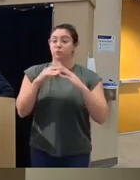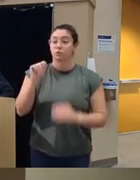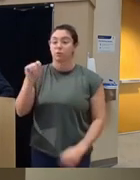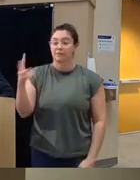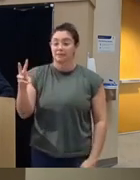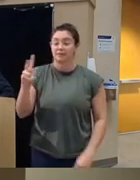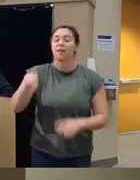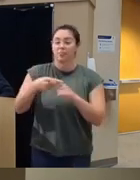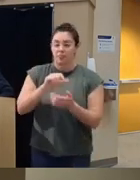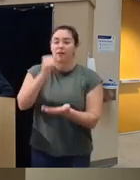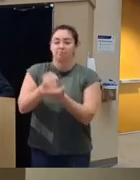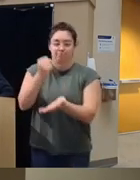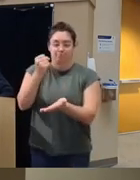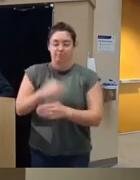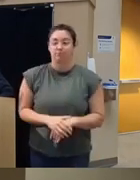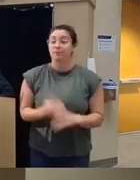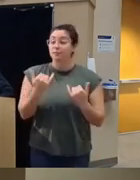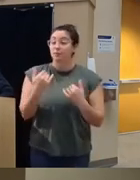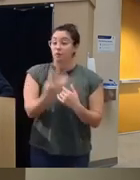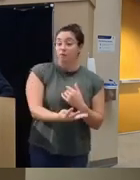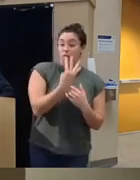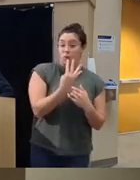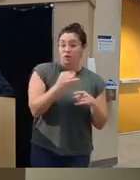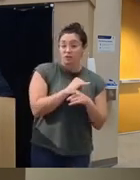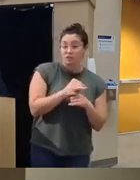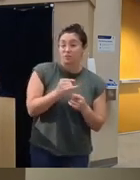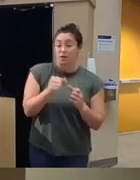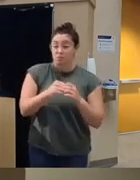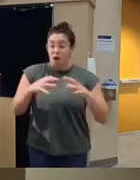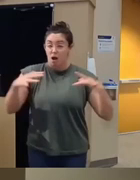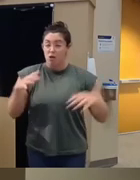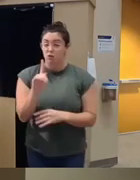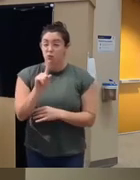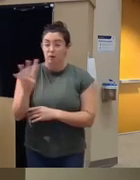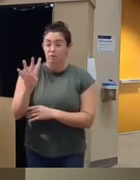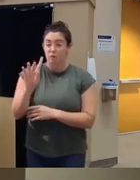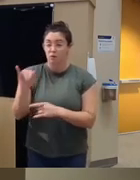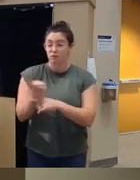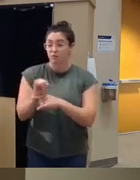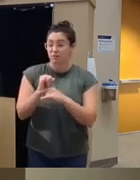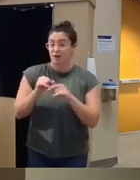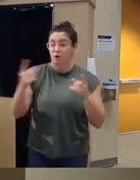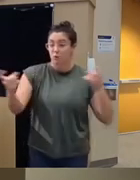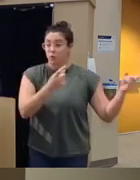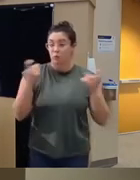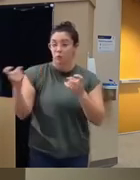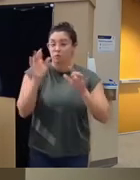later we had four interns we now have 24 interns that we recruit across the United States that um